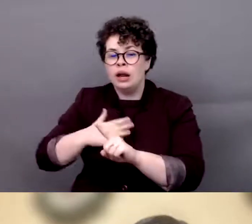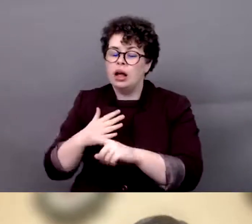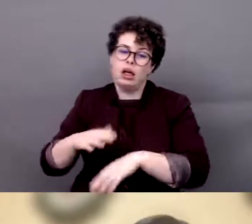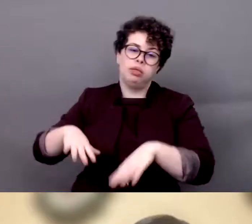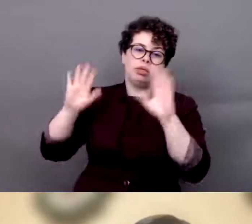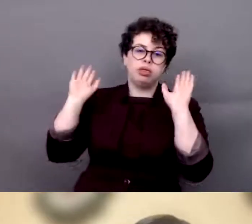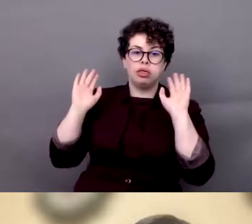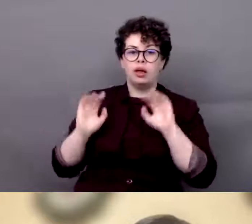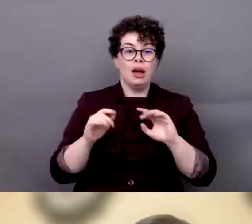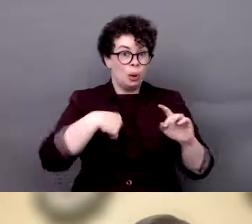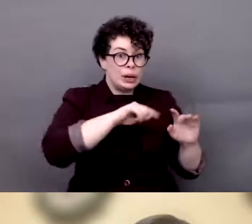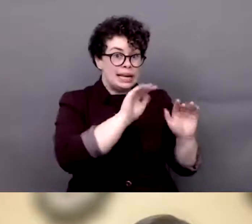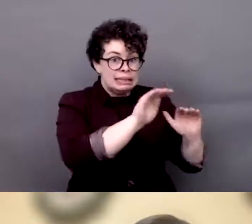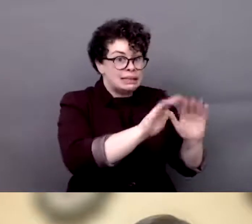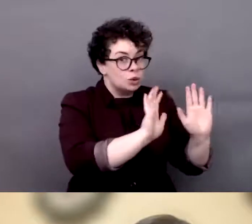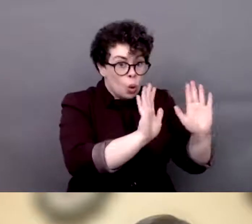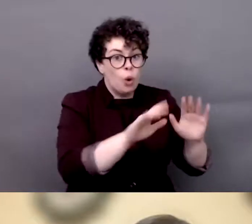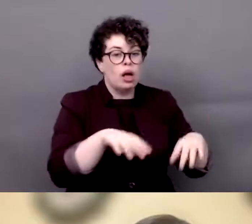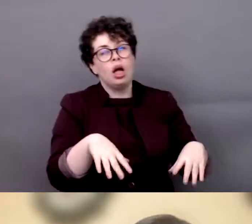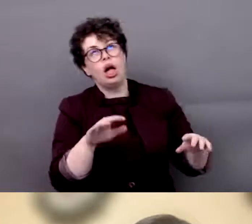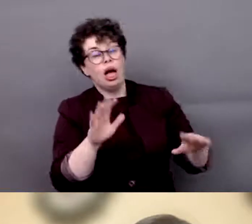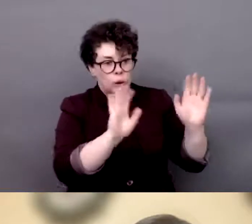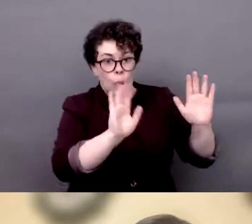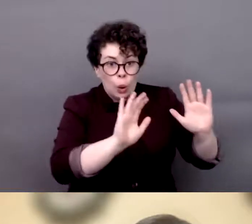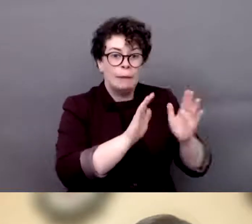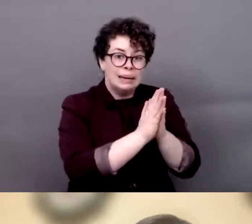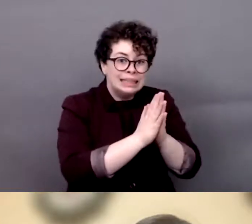and we are explaining to them the importance of inclusion as a whole and